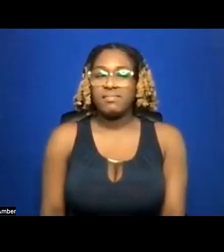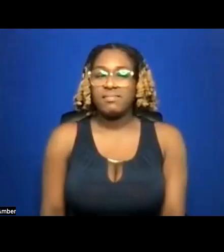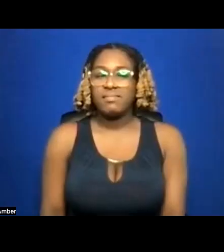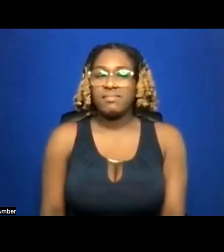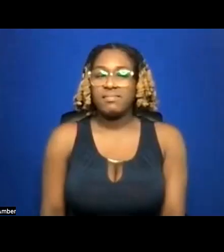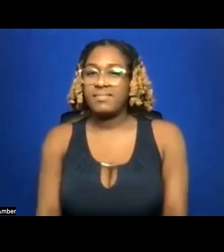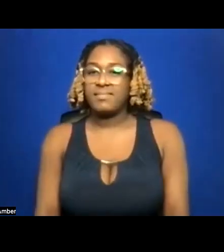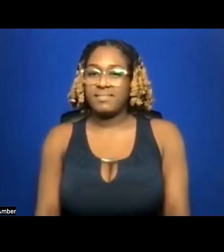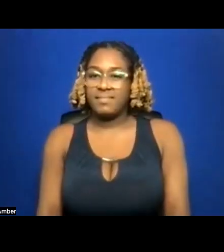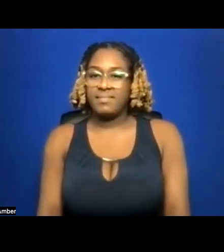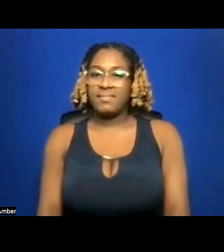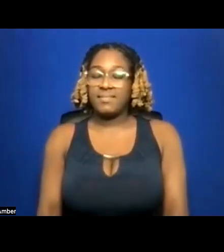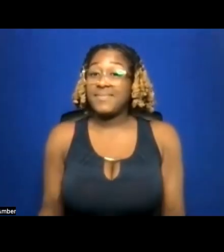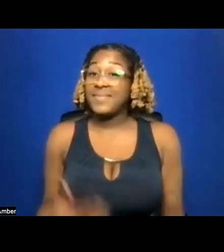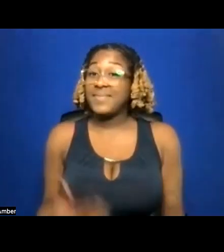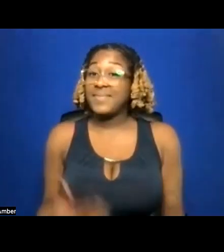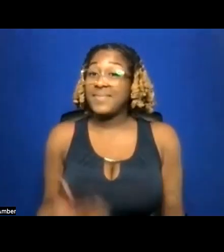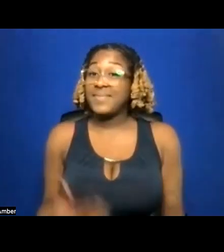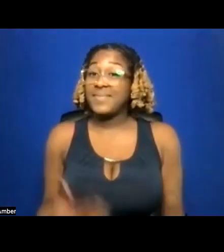Thank you so much. I have two more poems.